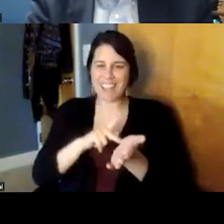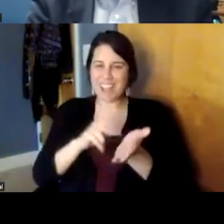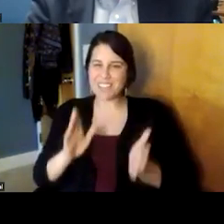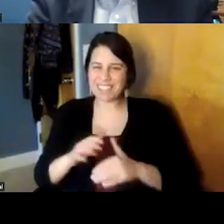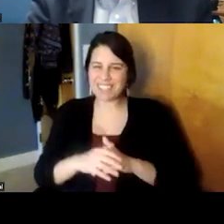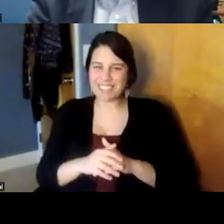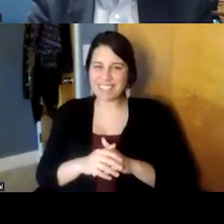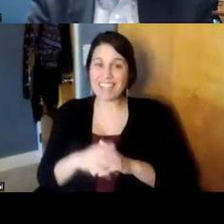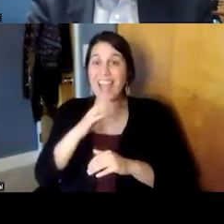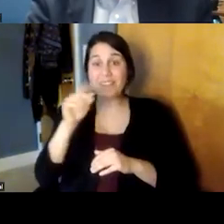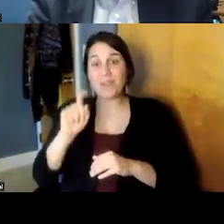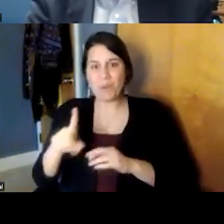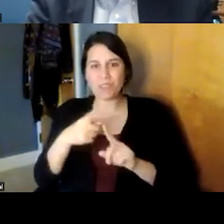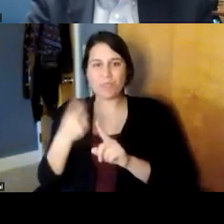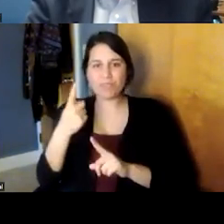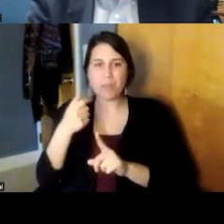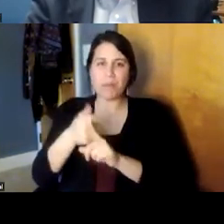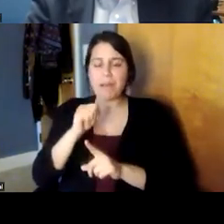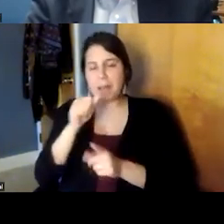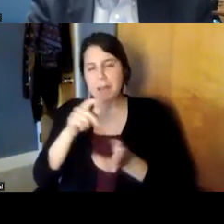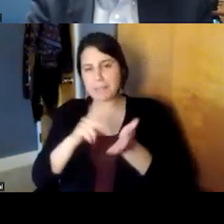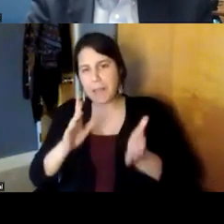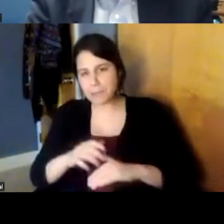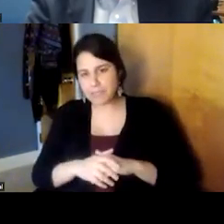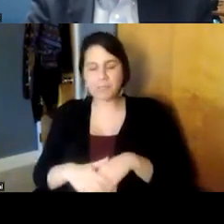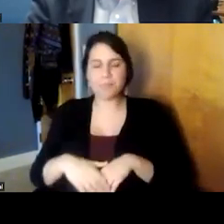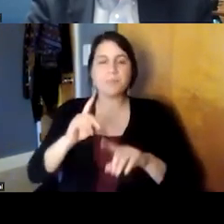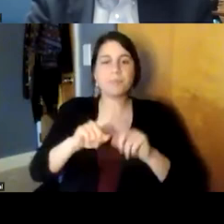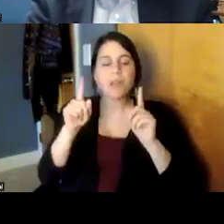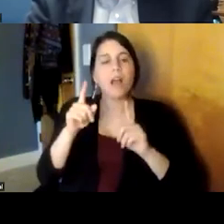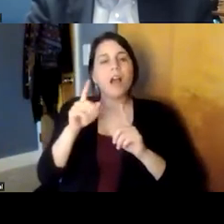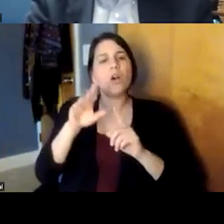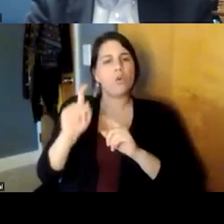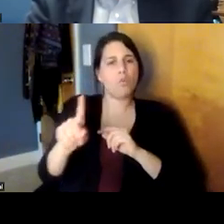who's not a psychiatrist but the other thing is is that these programs that have been set up require